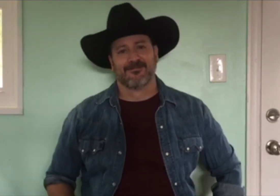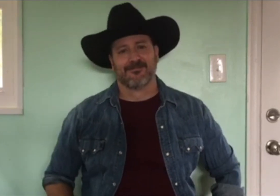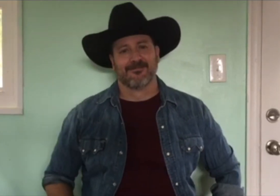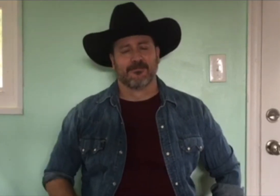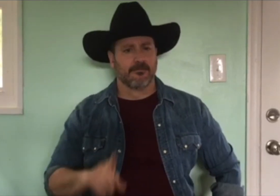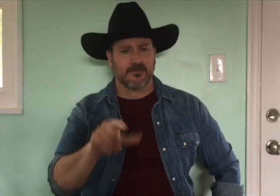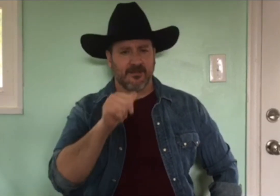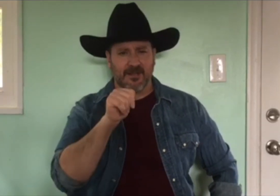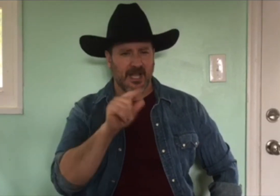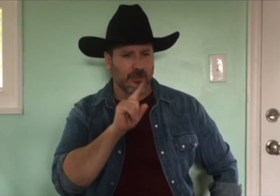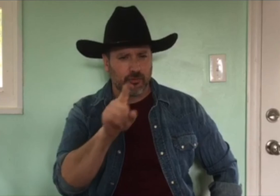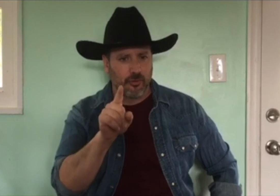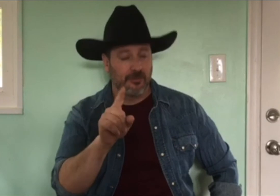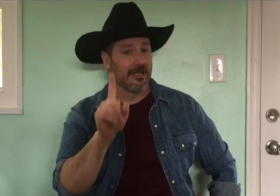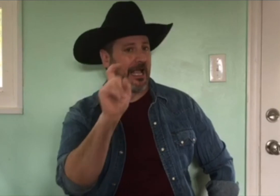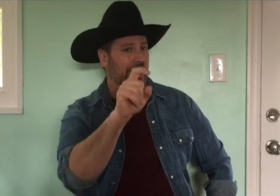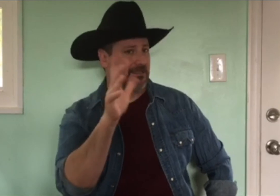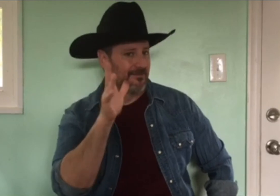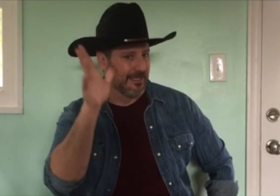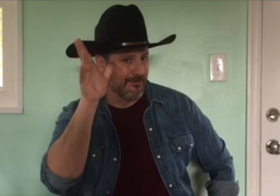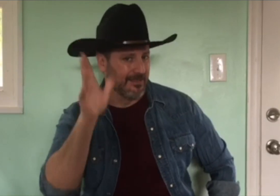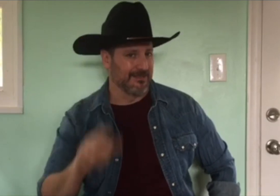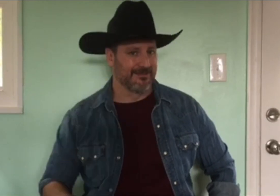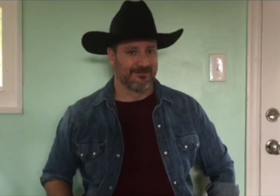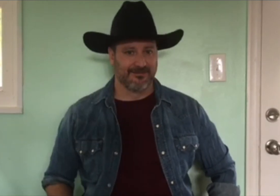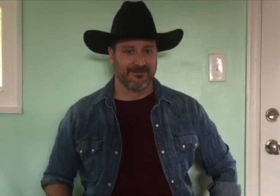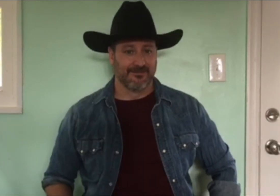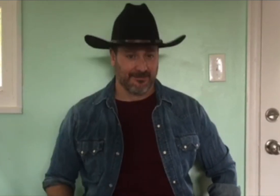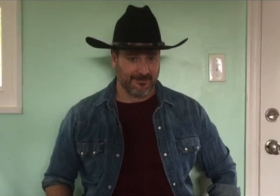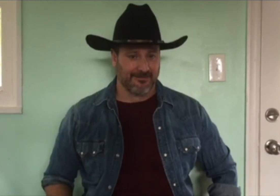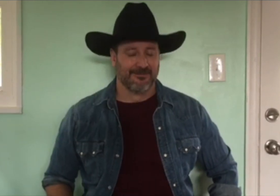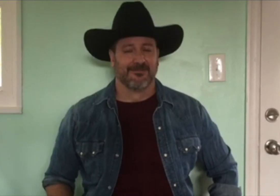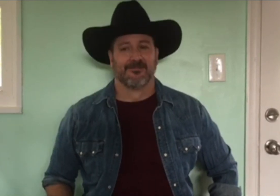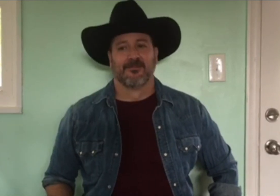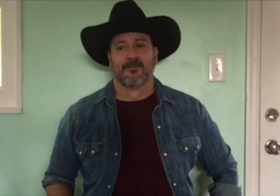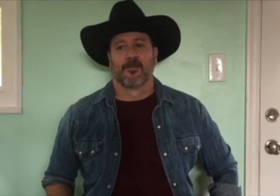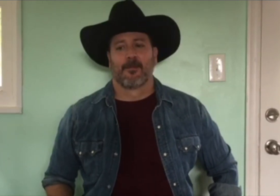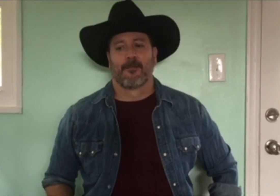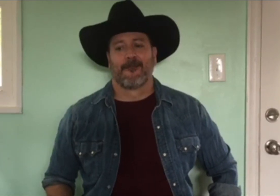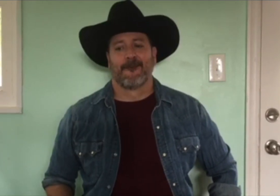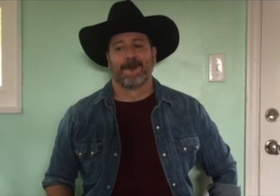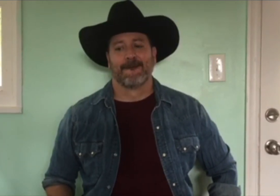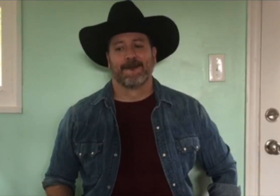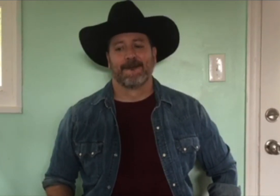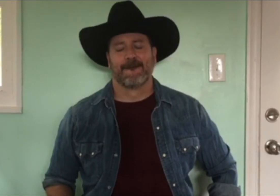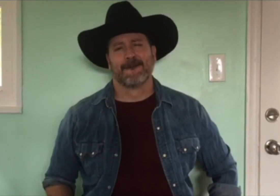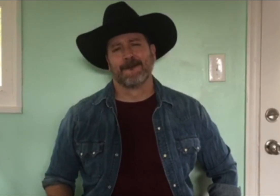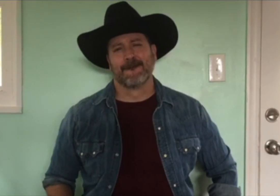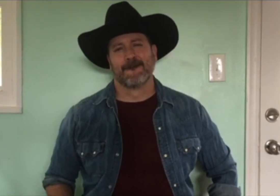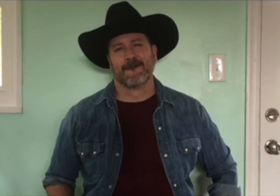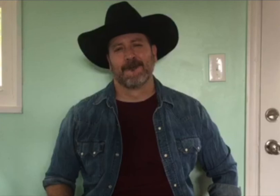Choose to ignore their behaviors. If you’re not sure about your ancestors or heritage, ask your parents.